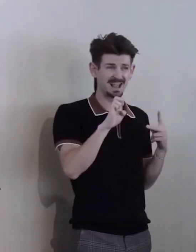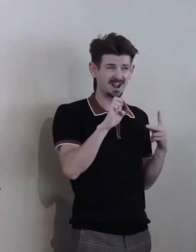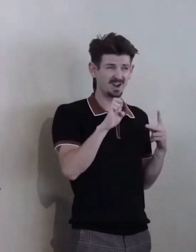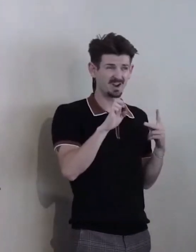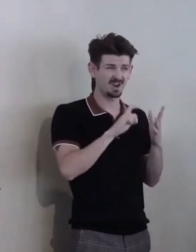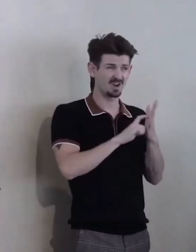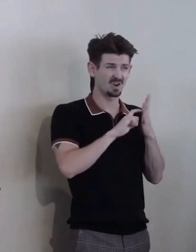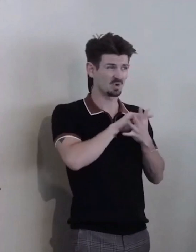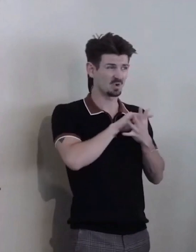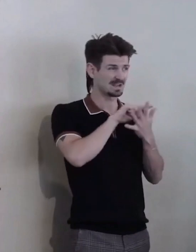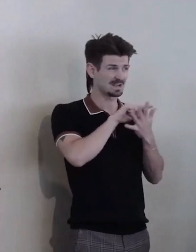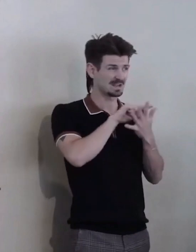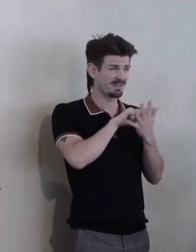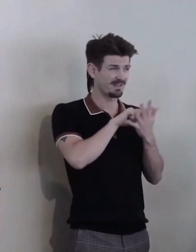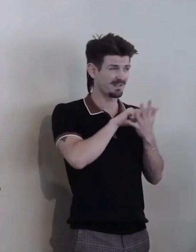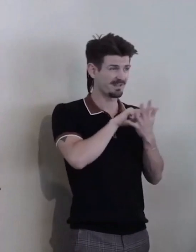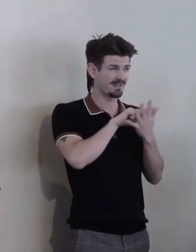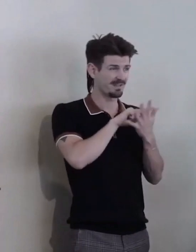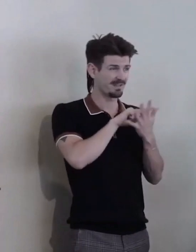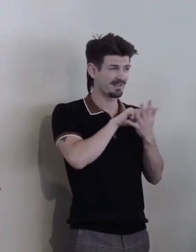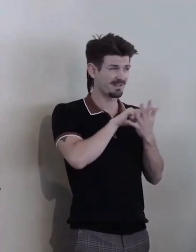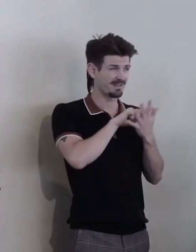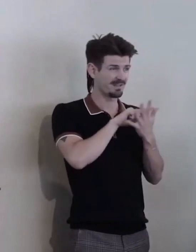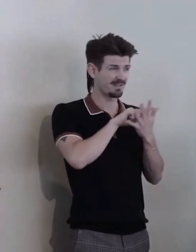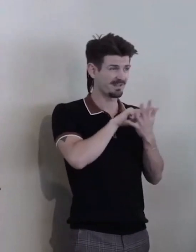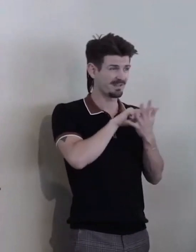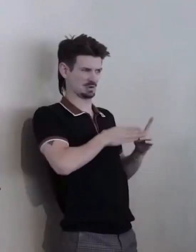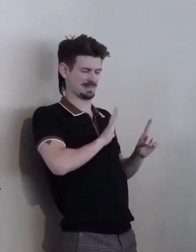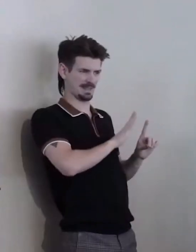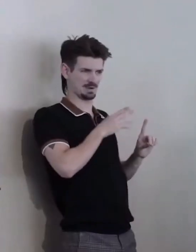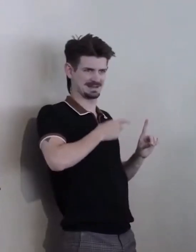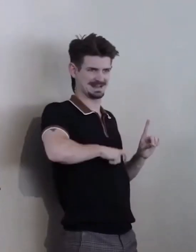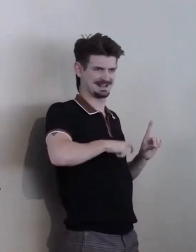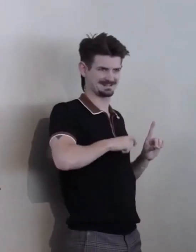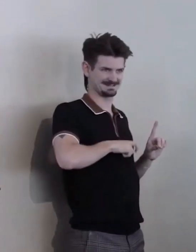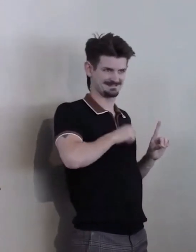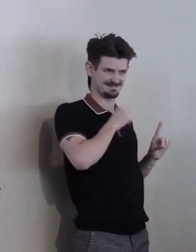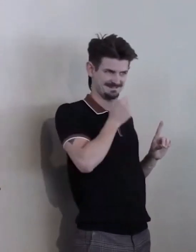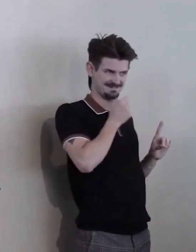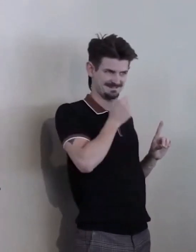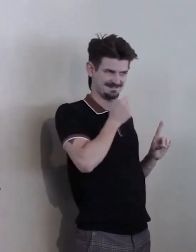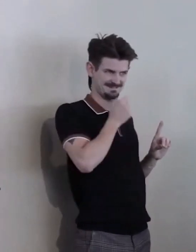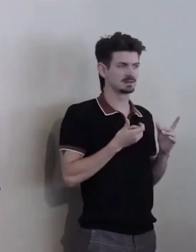or in... Ahh... You know, frankly, still... medicalization of every decision...